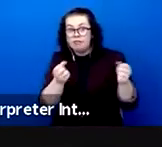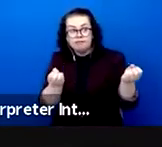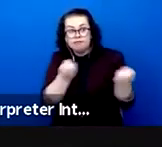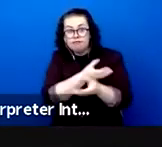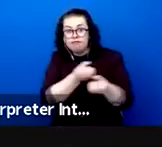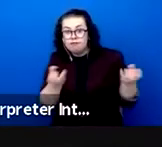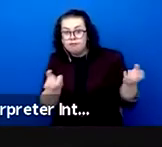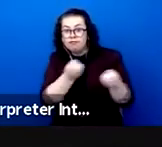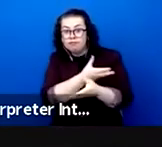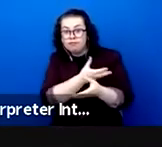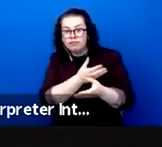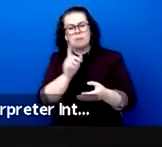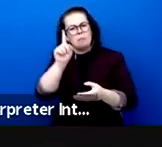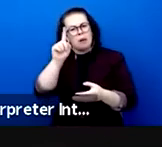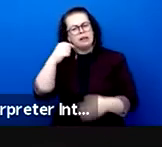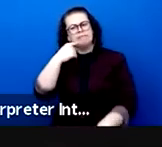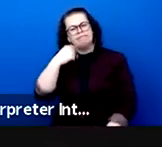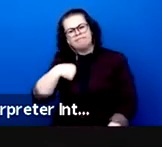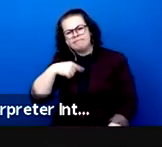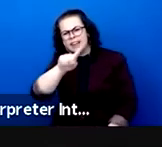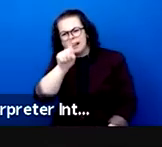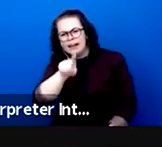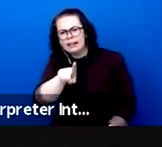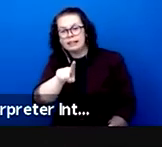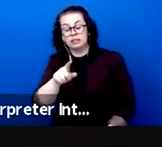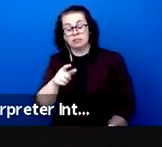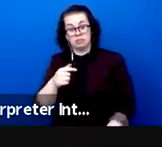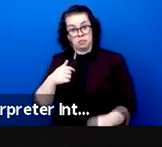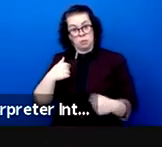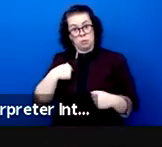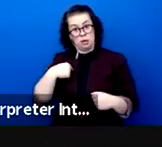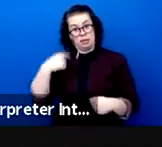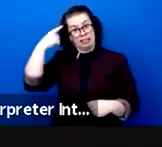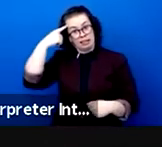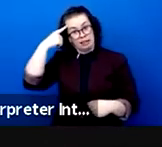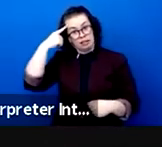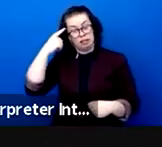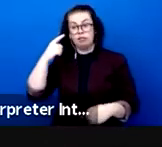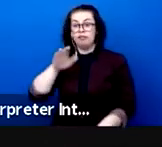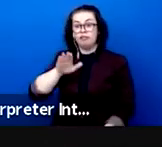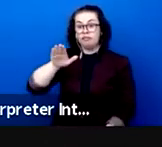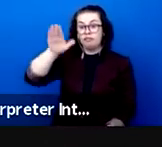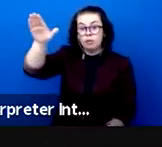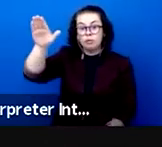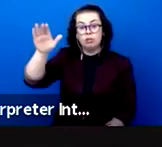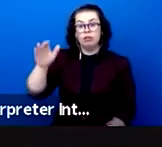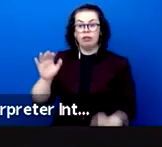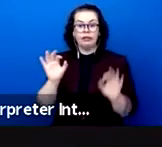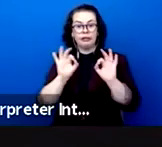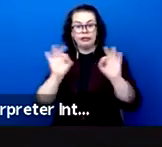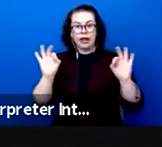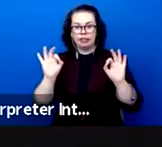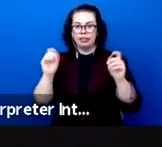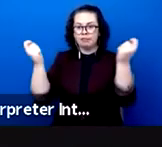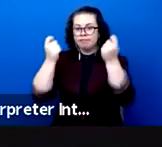lives for months or even years will be devoid of cultural activities ? No theatre, no concerts,